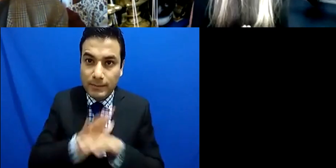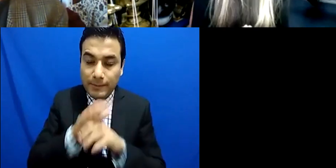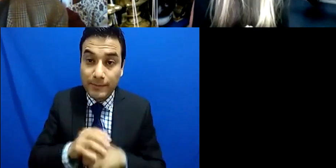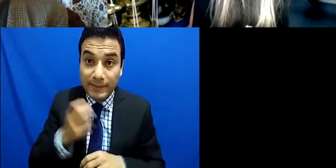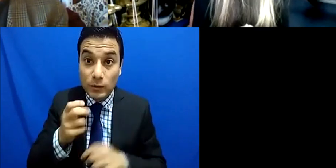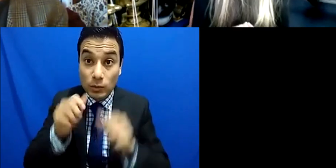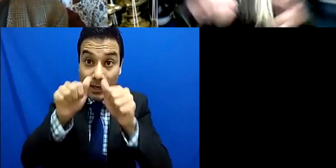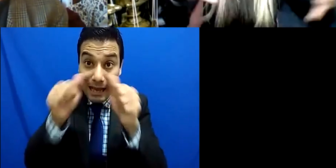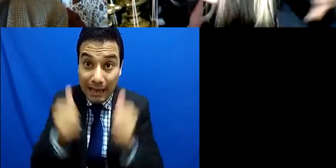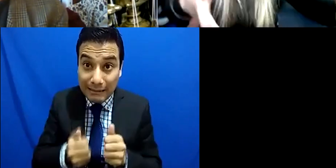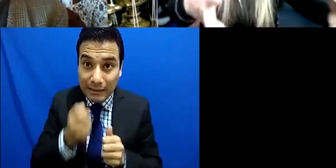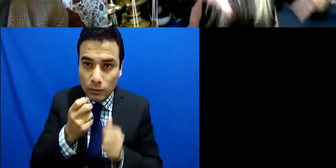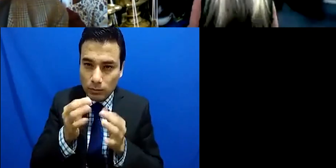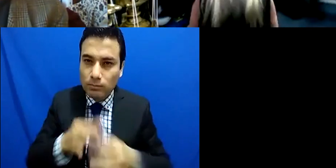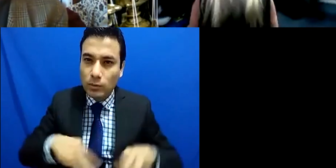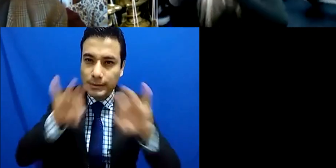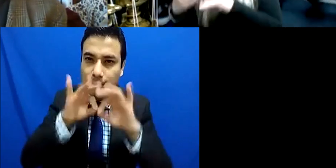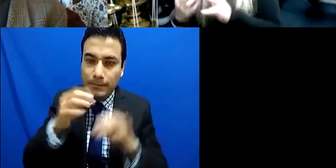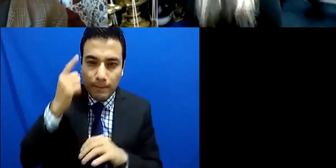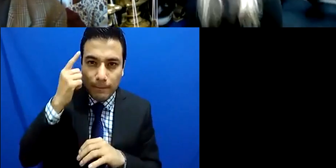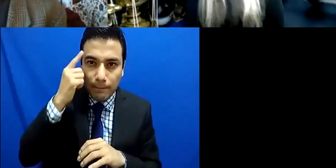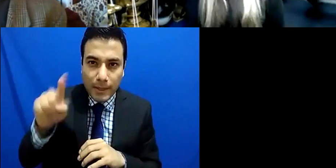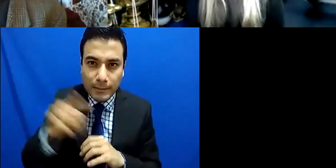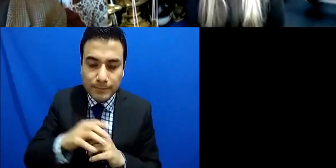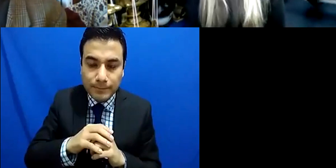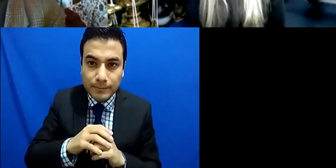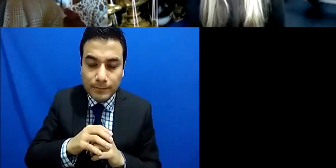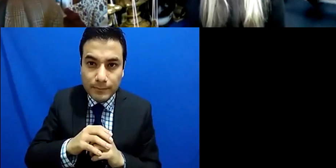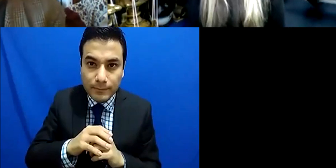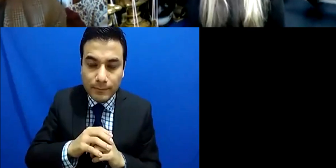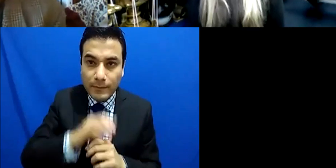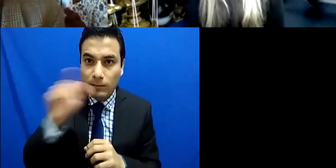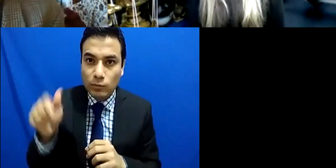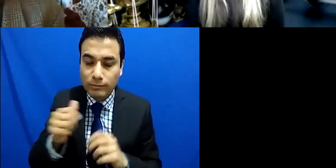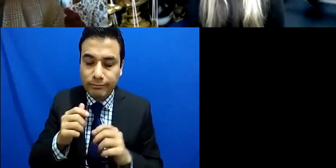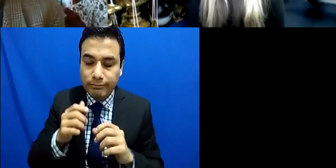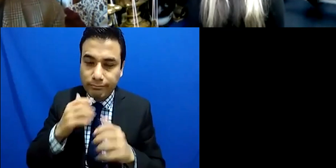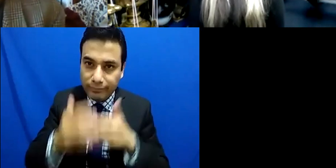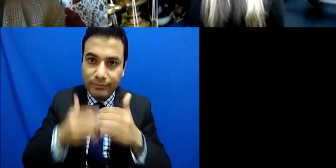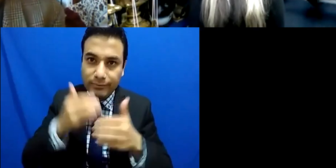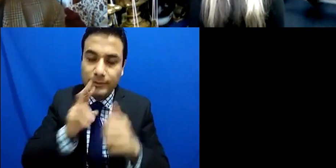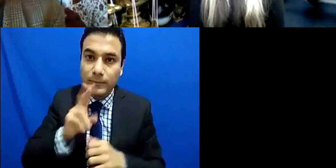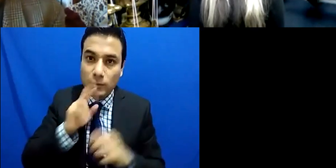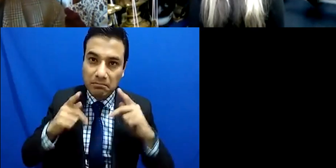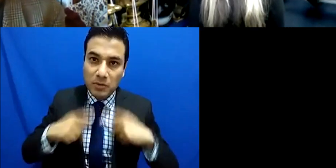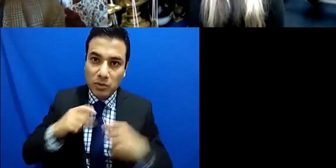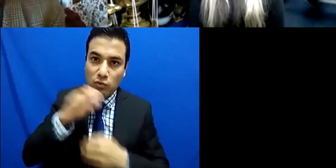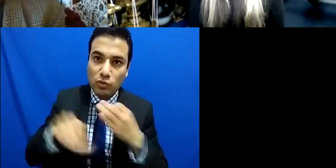those people and then for them to be included in the profession so really really important.